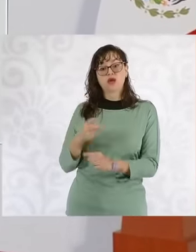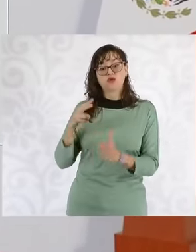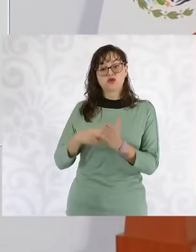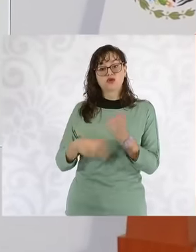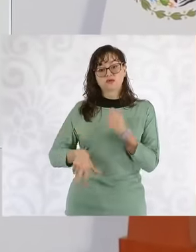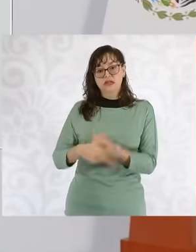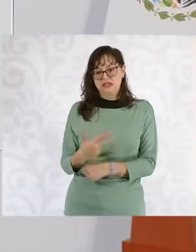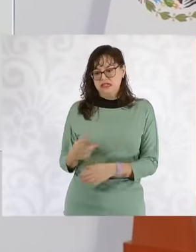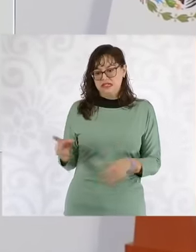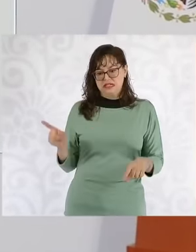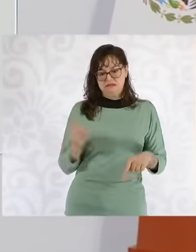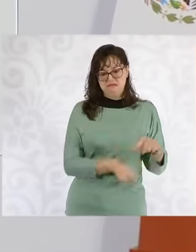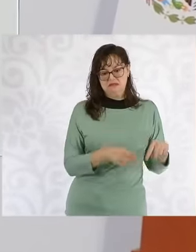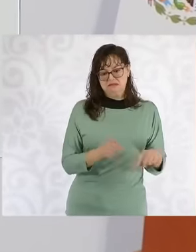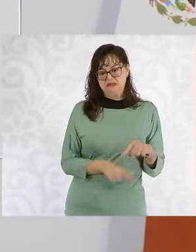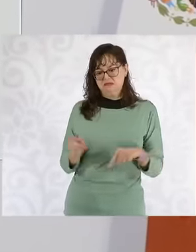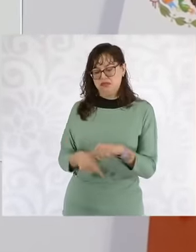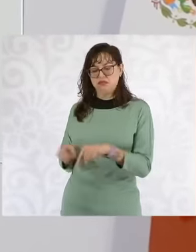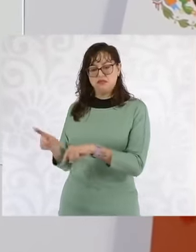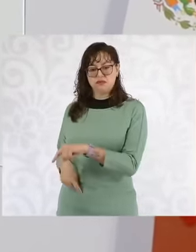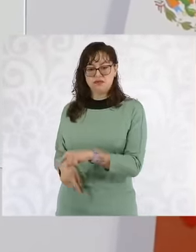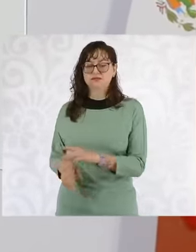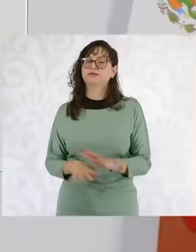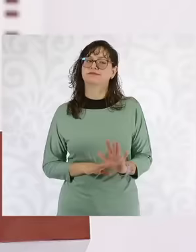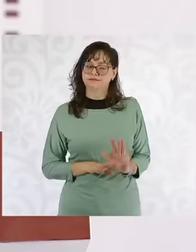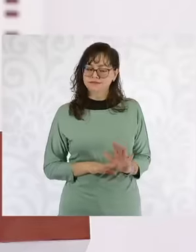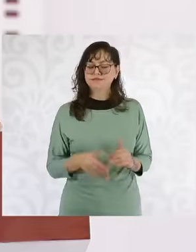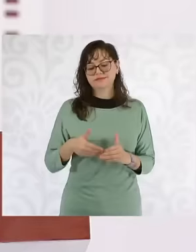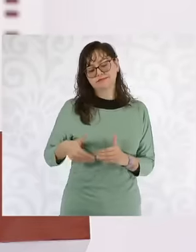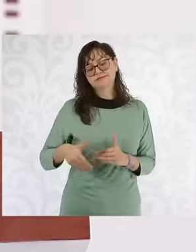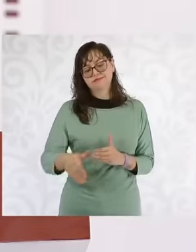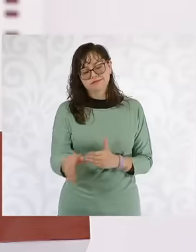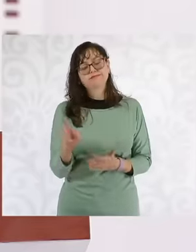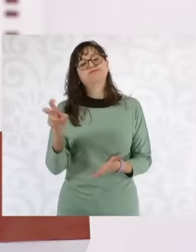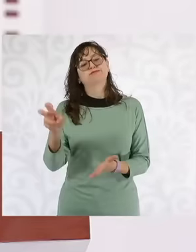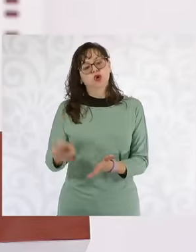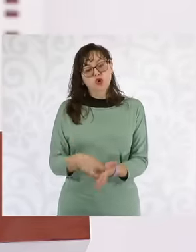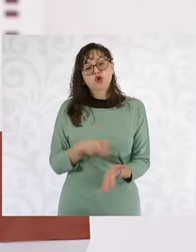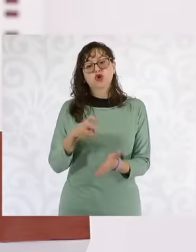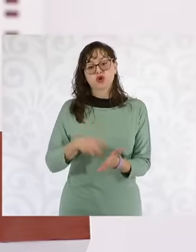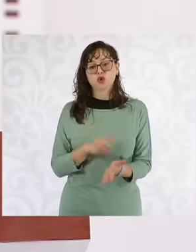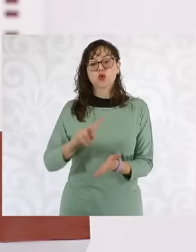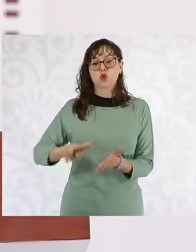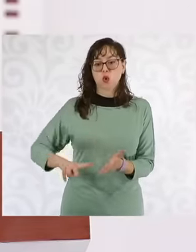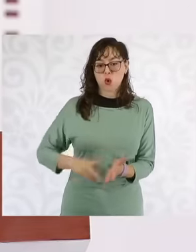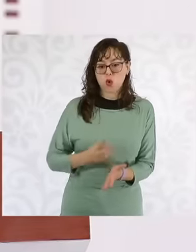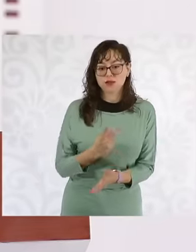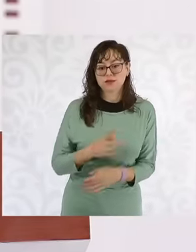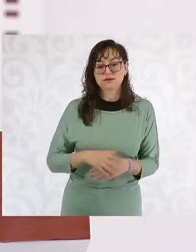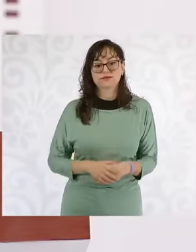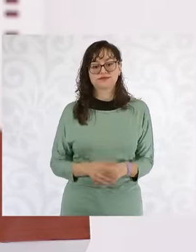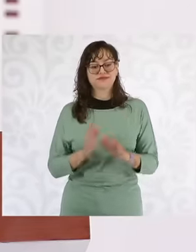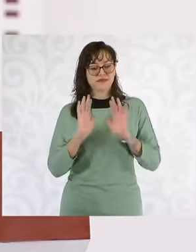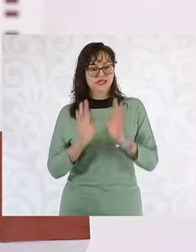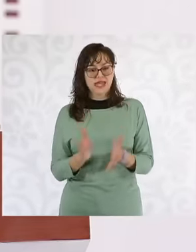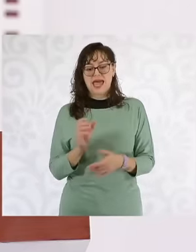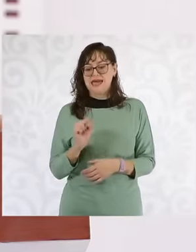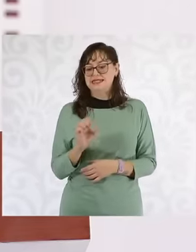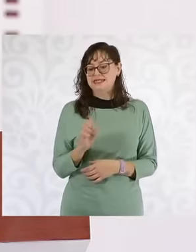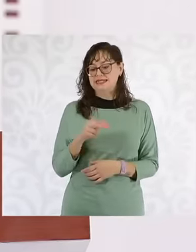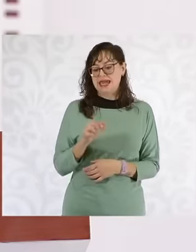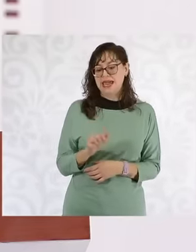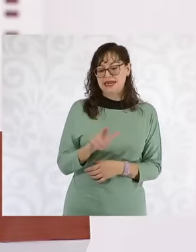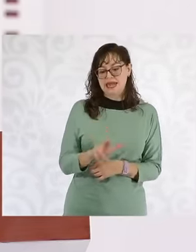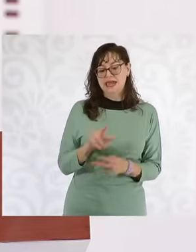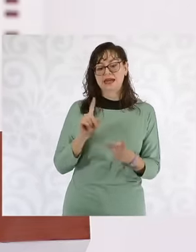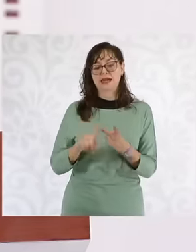Starting in 2013, the Energy Secretariat has been working on these laws with Pemex and CFE for some time